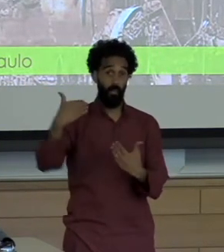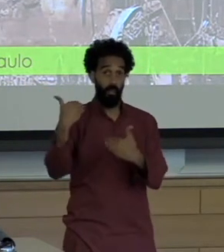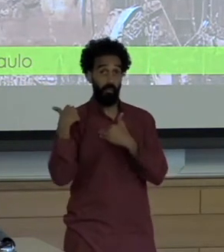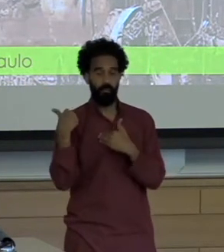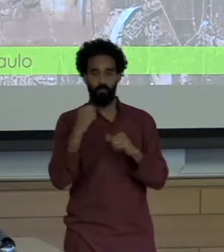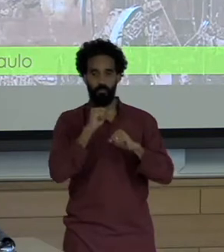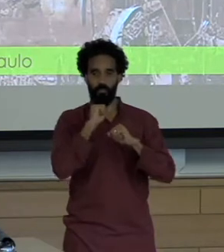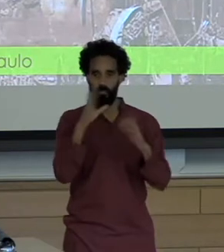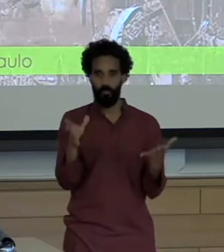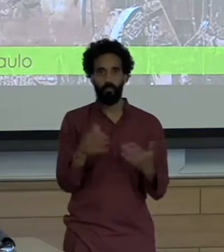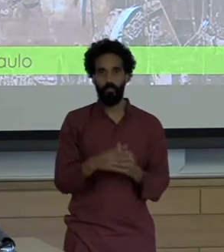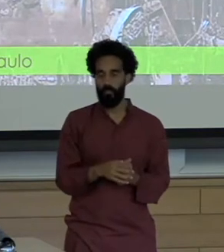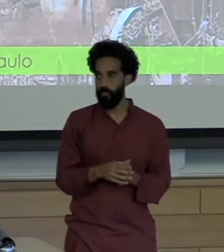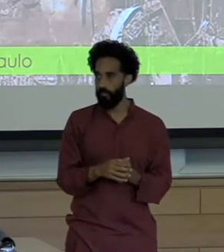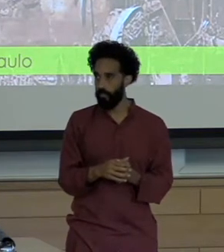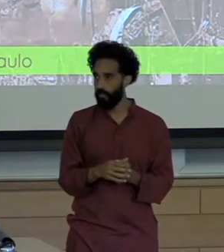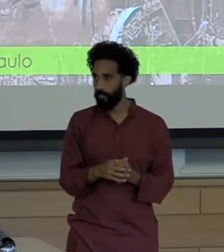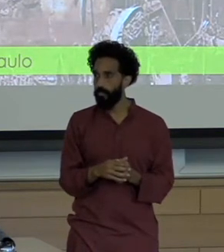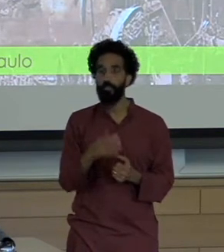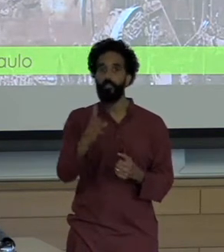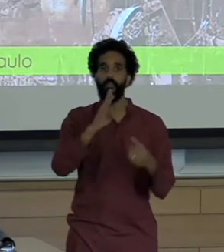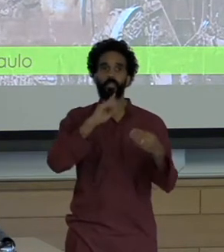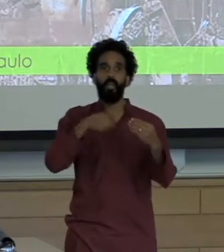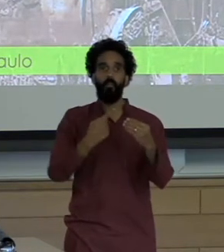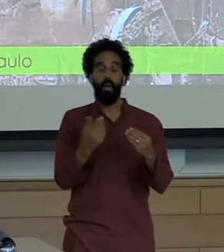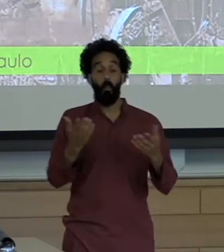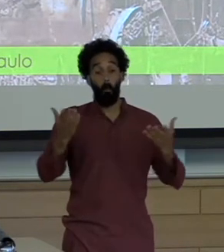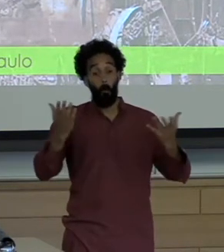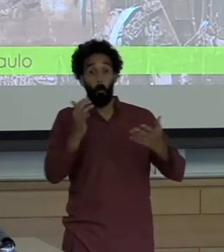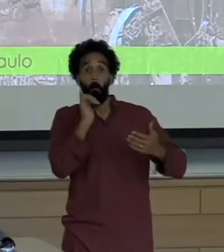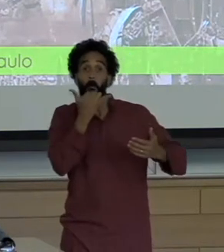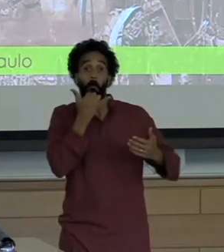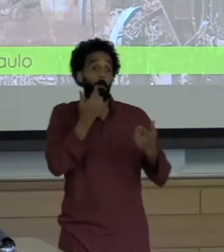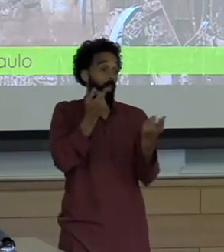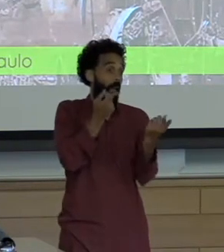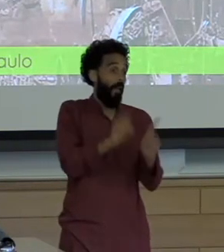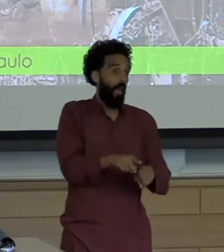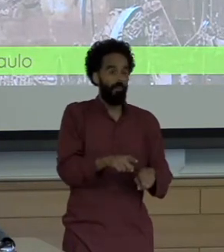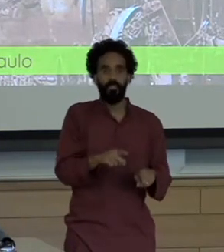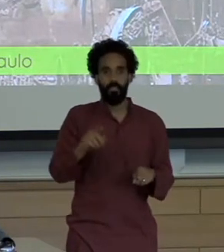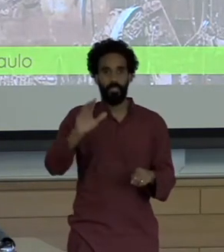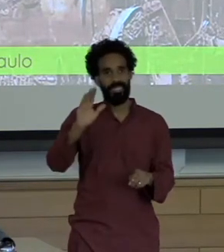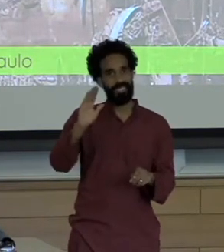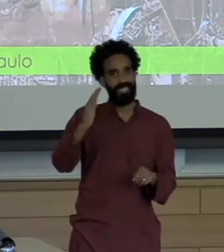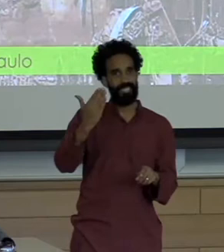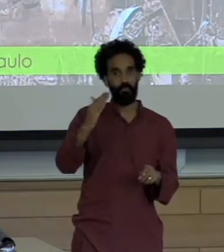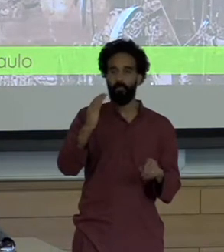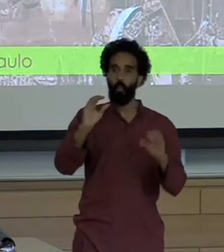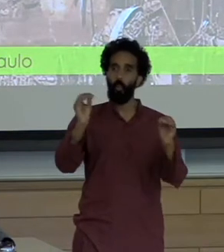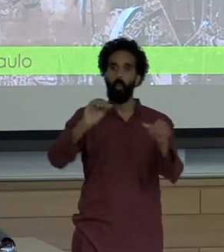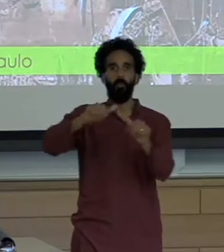fatalistic tone of the narrative throughout makes it clear that there is no real justice and